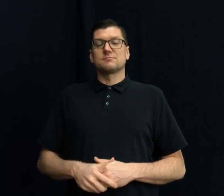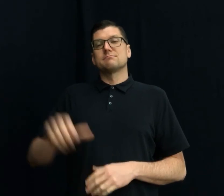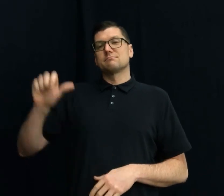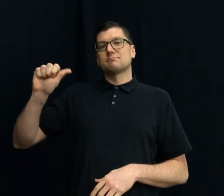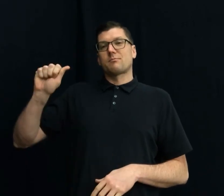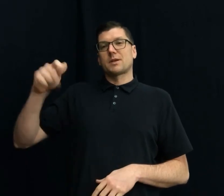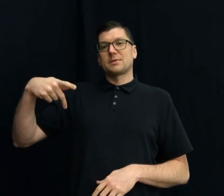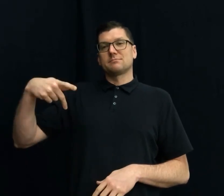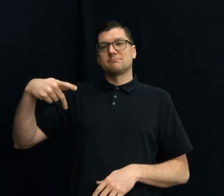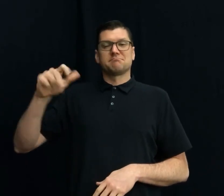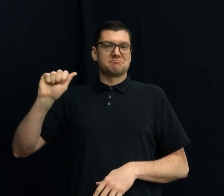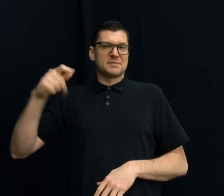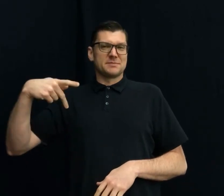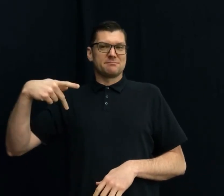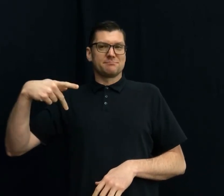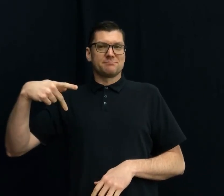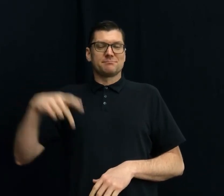A.P. (Advanced Placement)